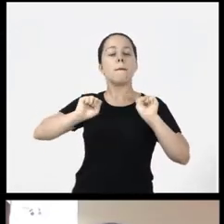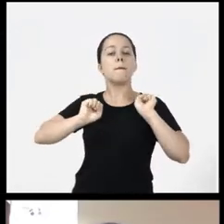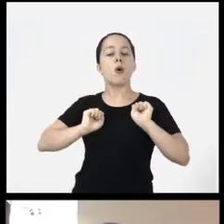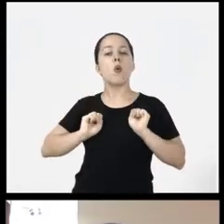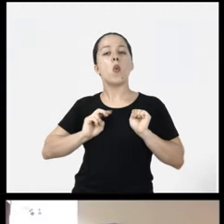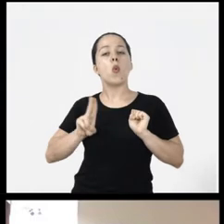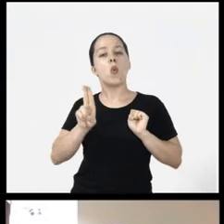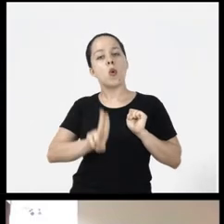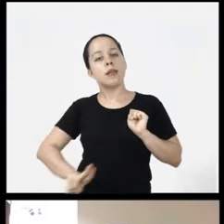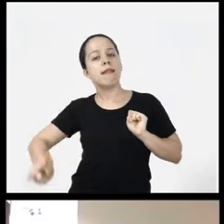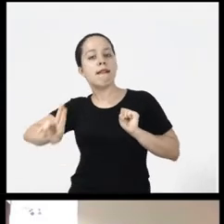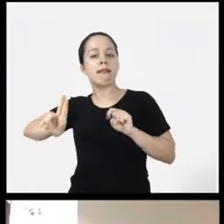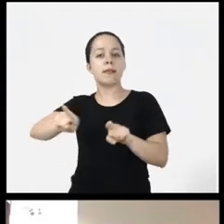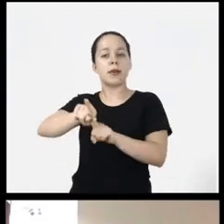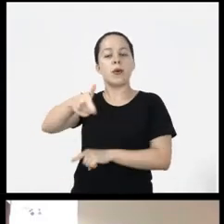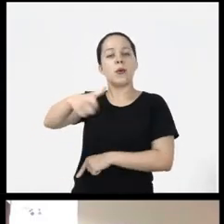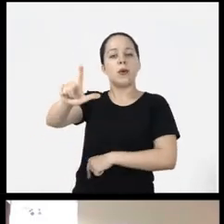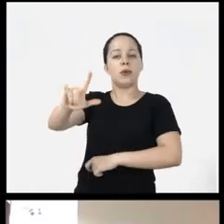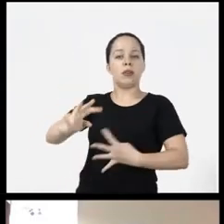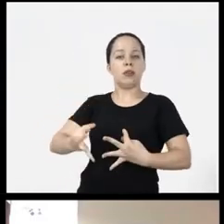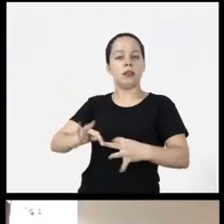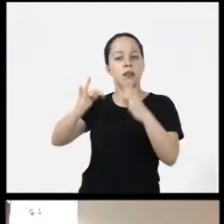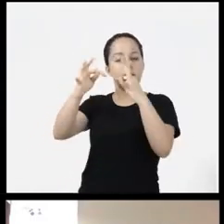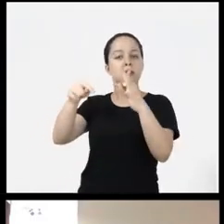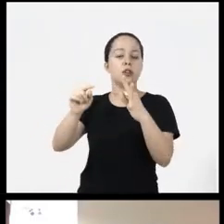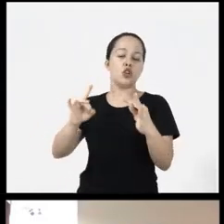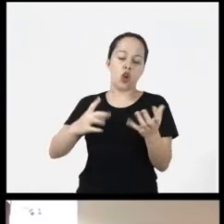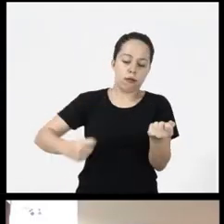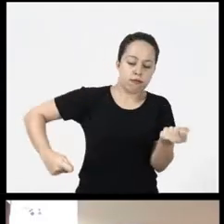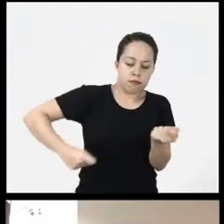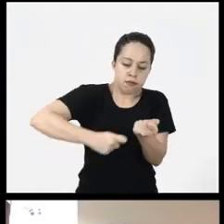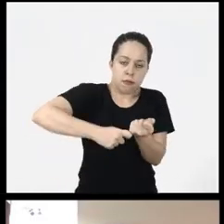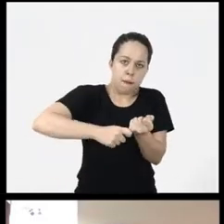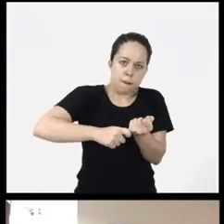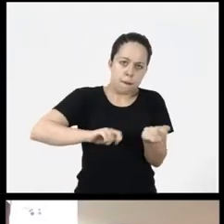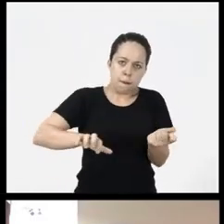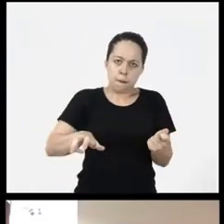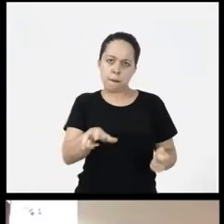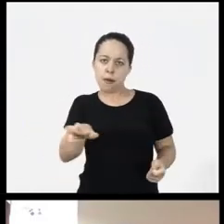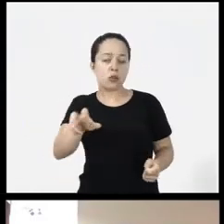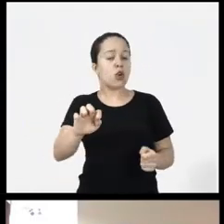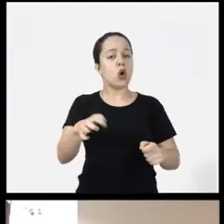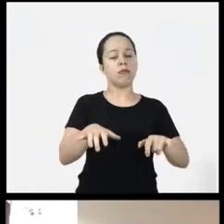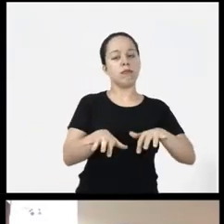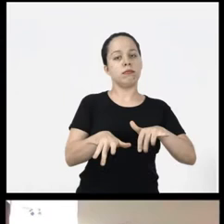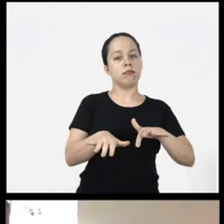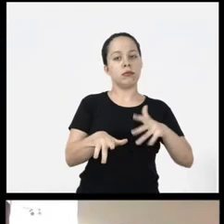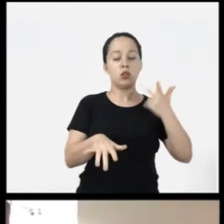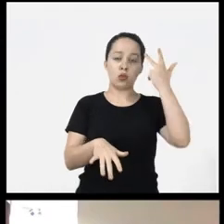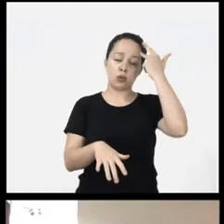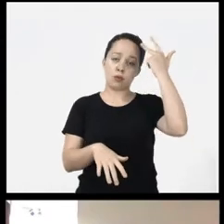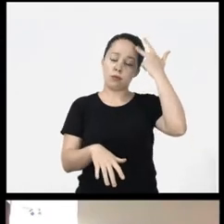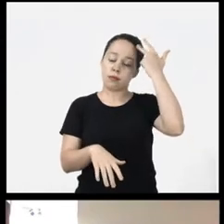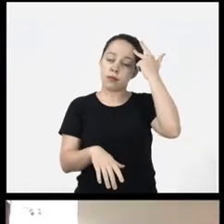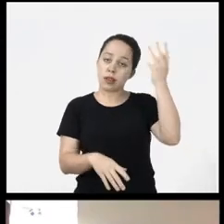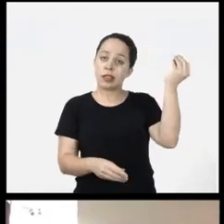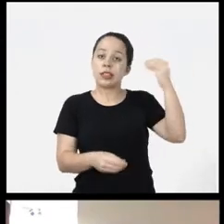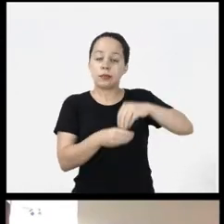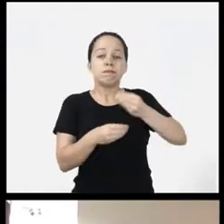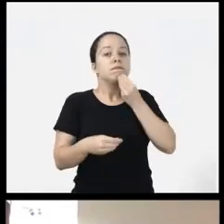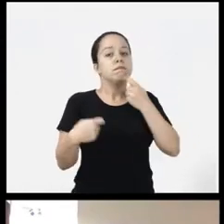be using an input device other than a mouse and a conventional keyboard may